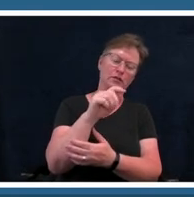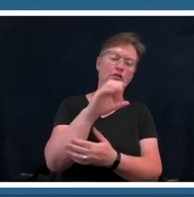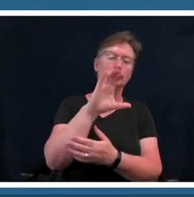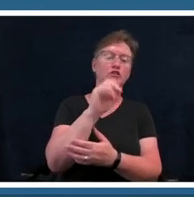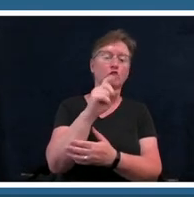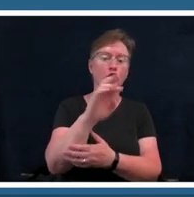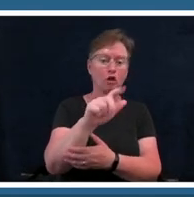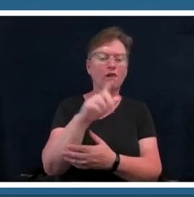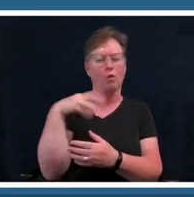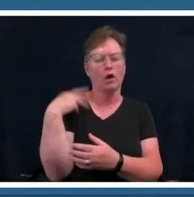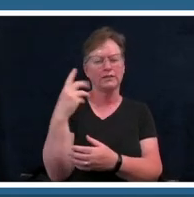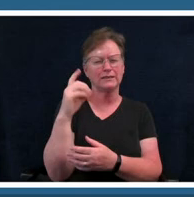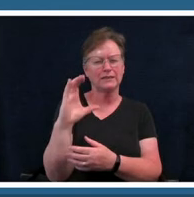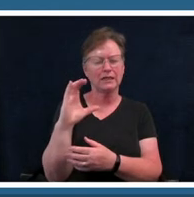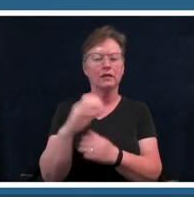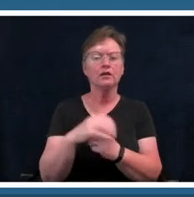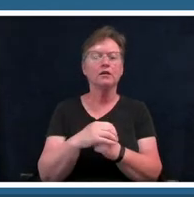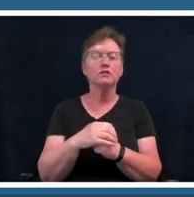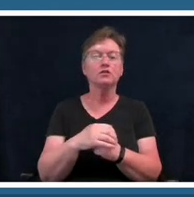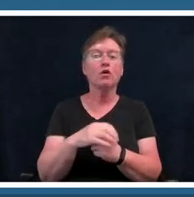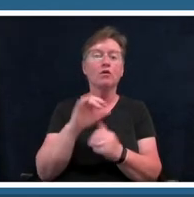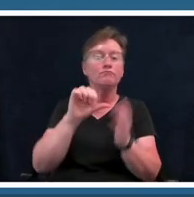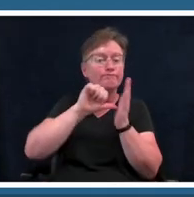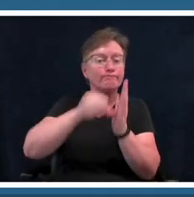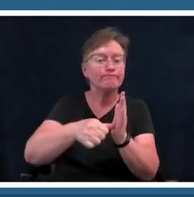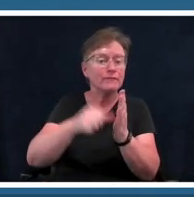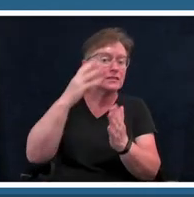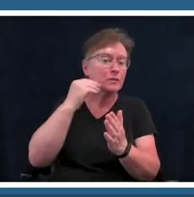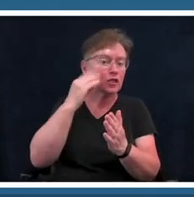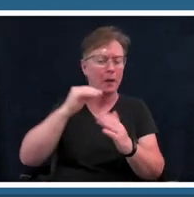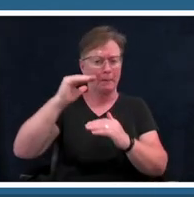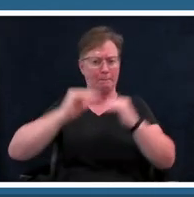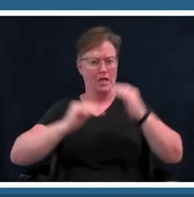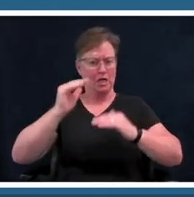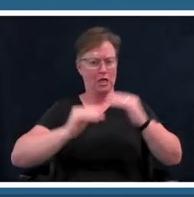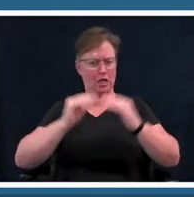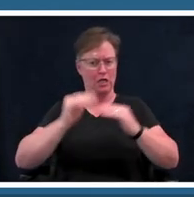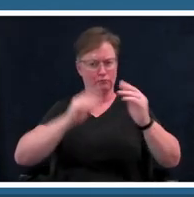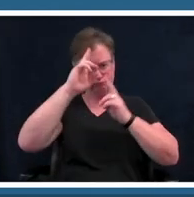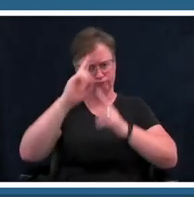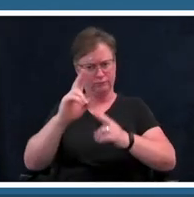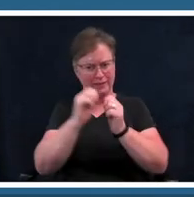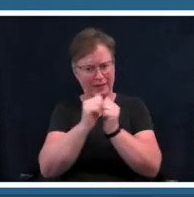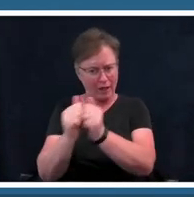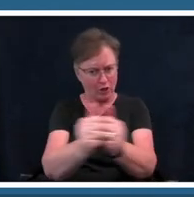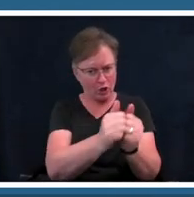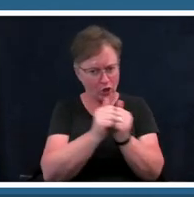building a monument together is a through line through all of passengers